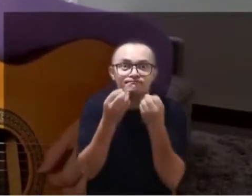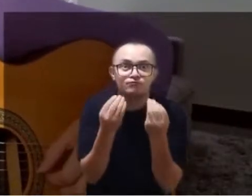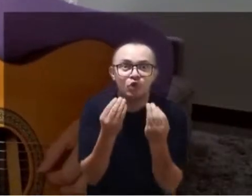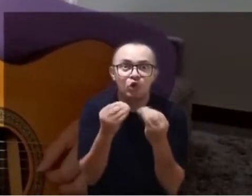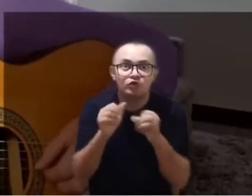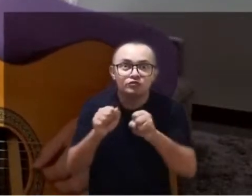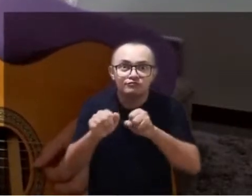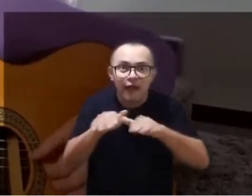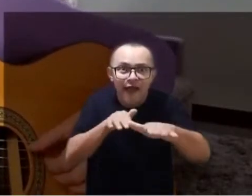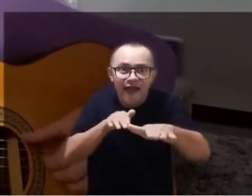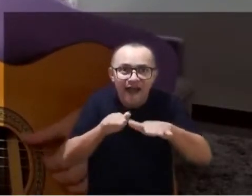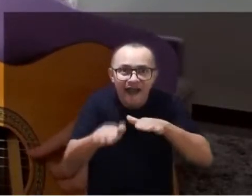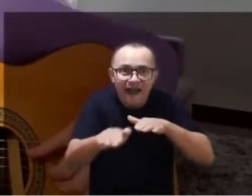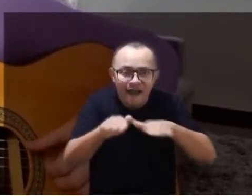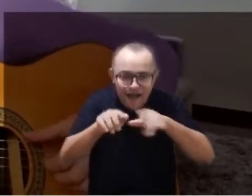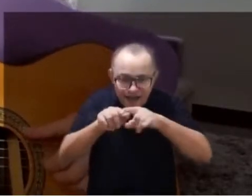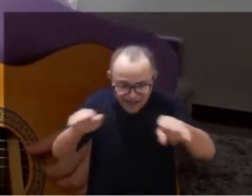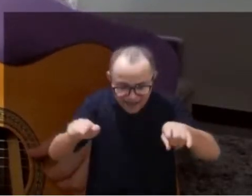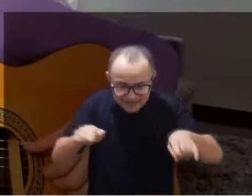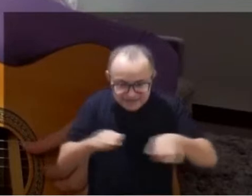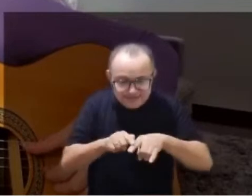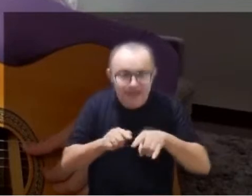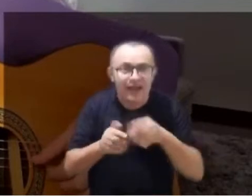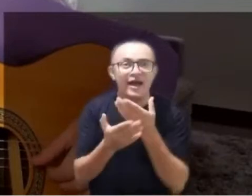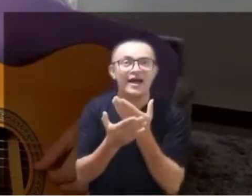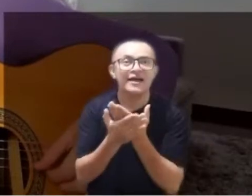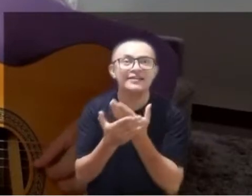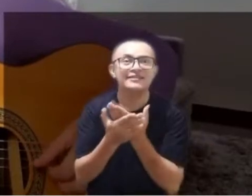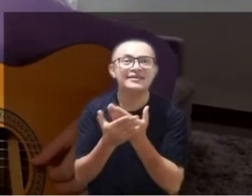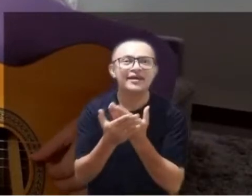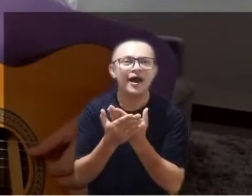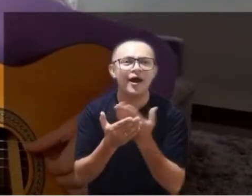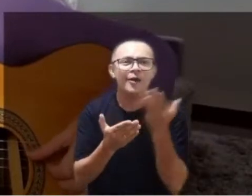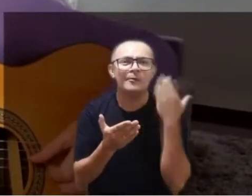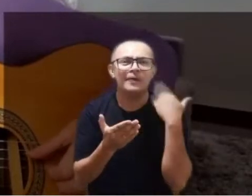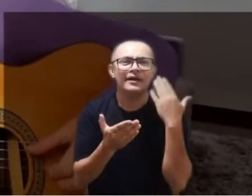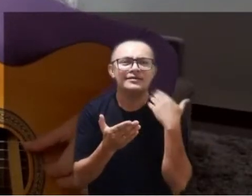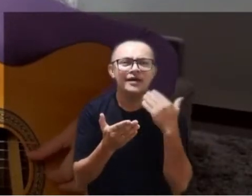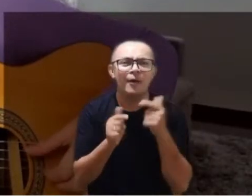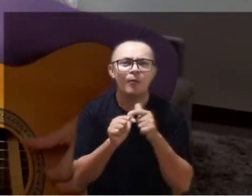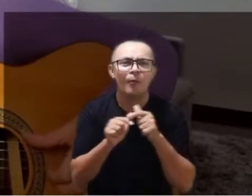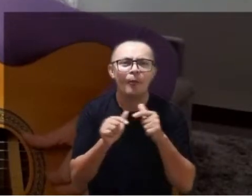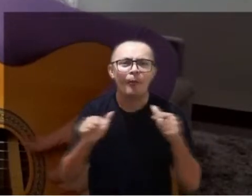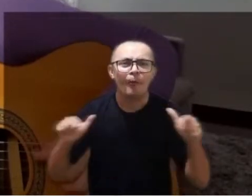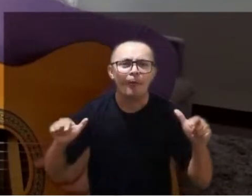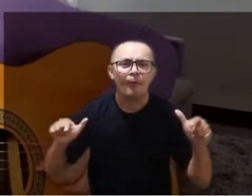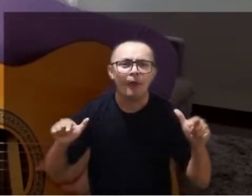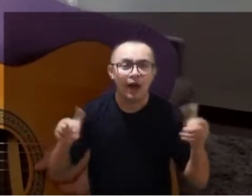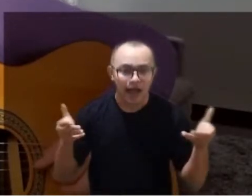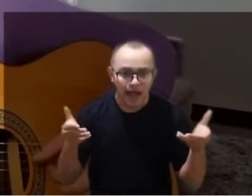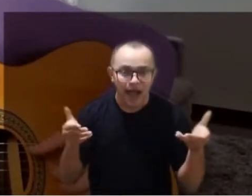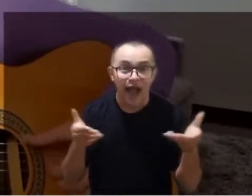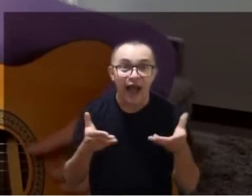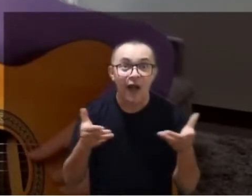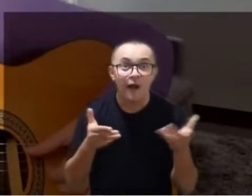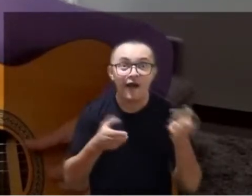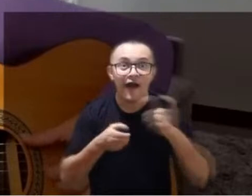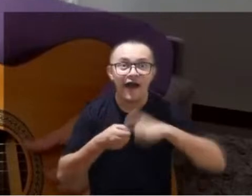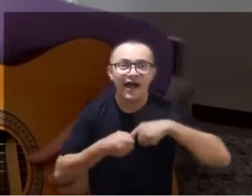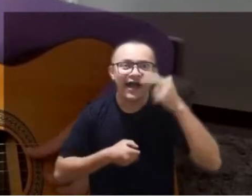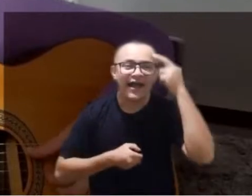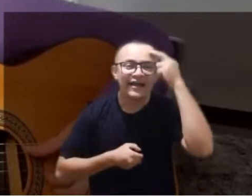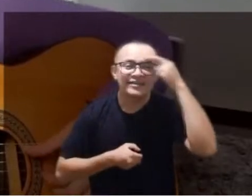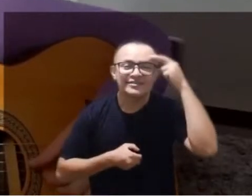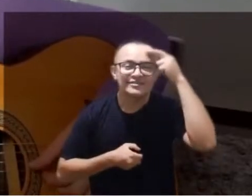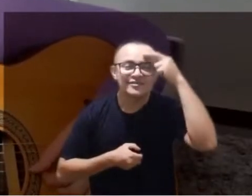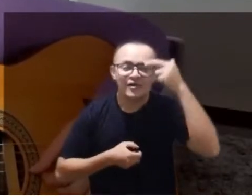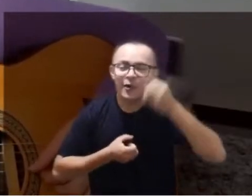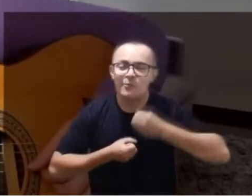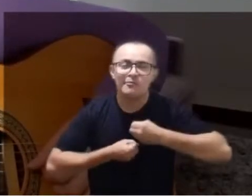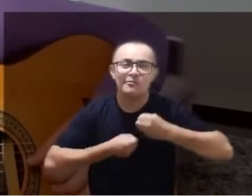and the classrooms, once empty, will of dreams overflow again.